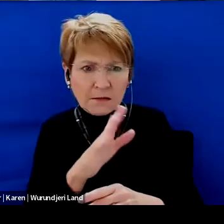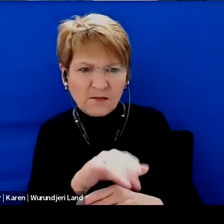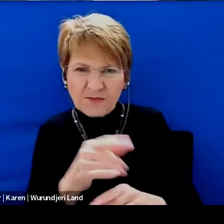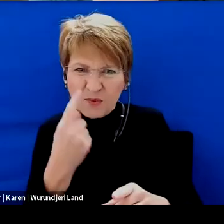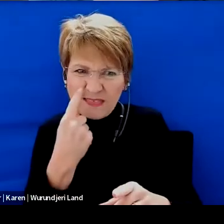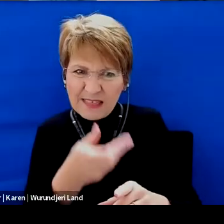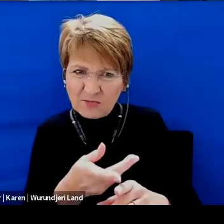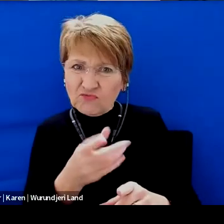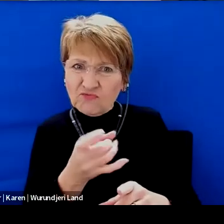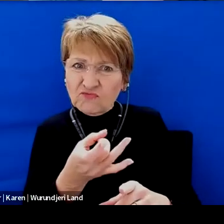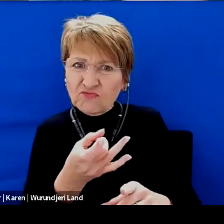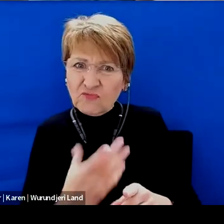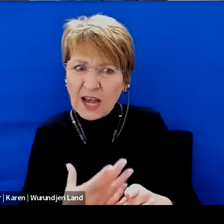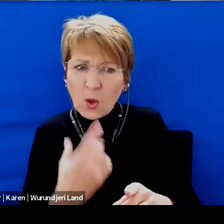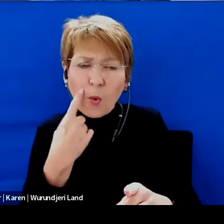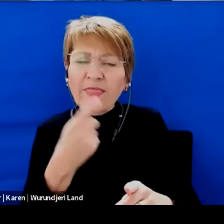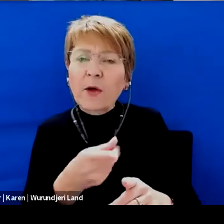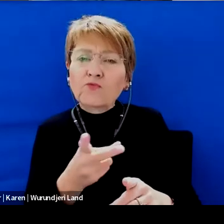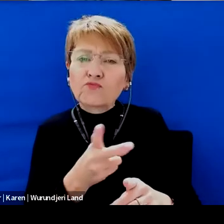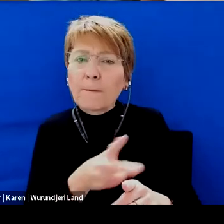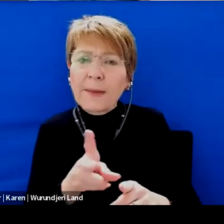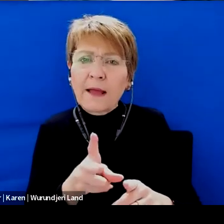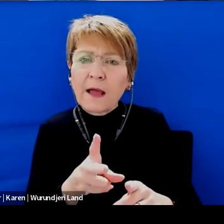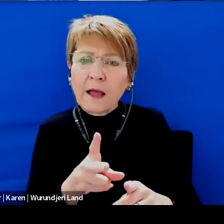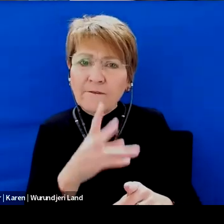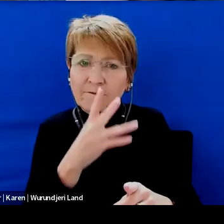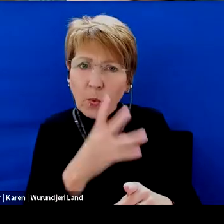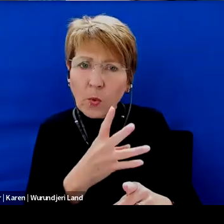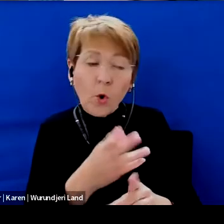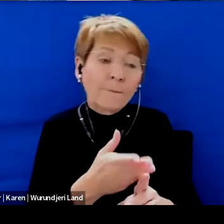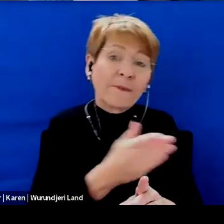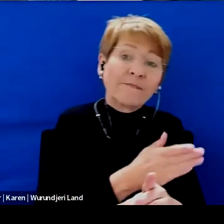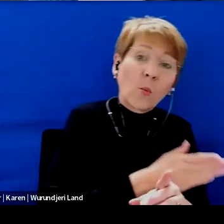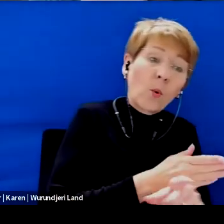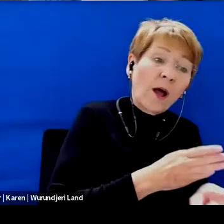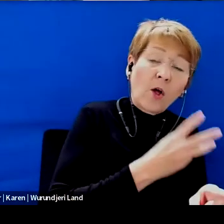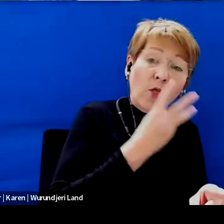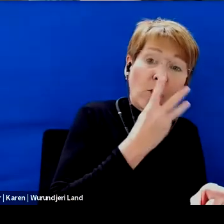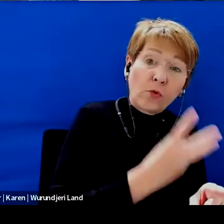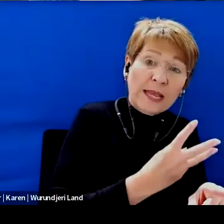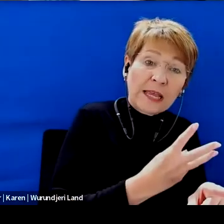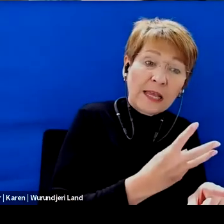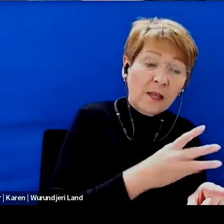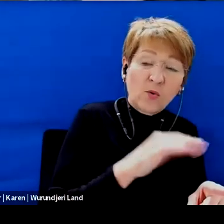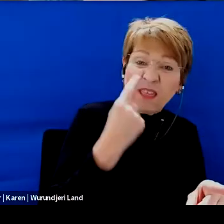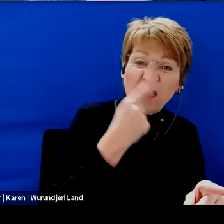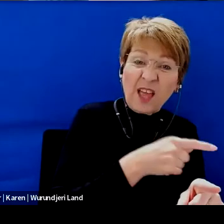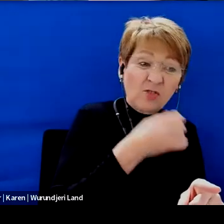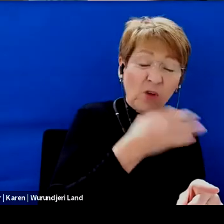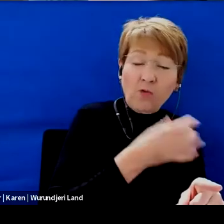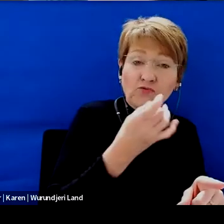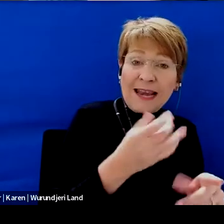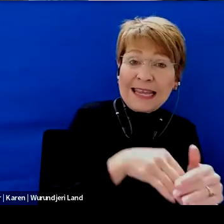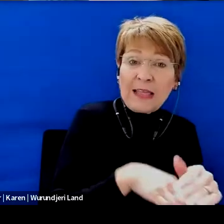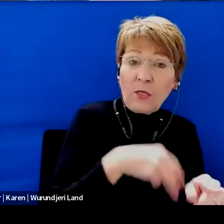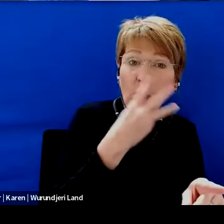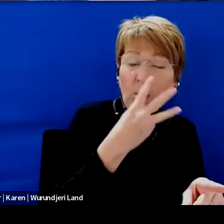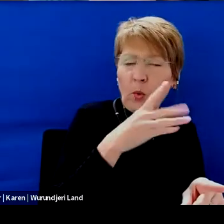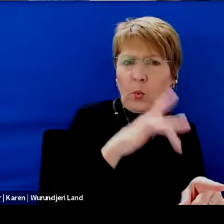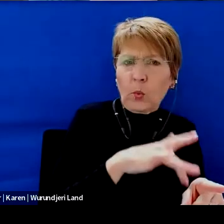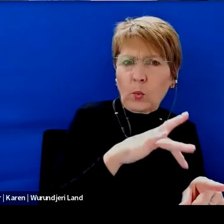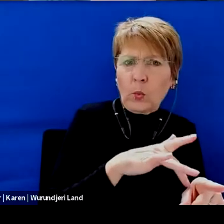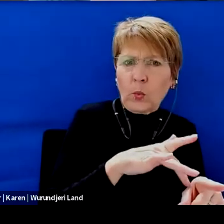Do you really think my child is ready for kindergarten. And if not, one of our options, and I just want to add on that if you're like me in, and in a city schools.